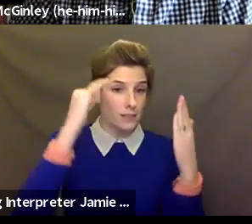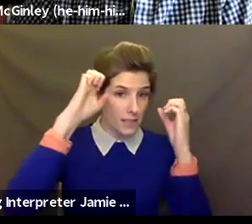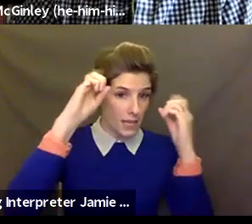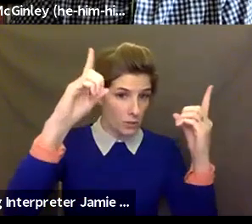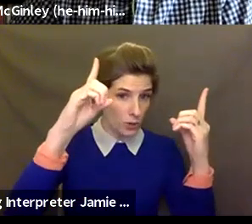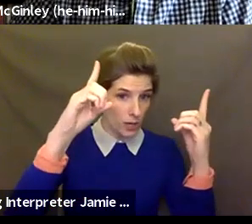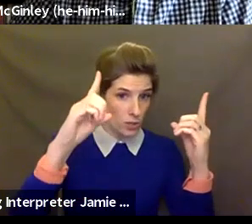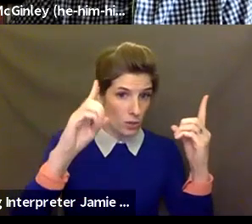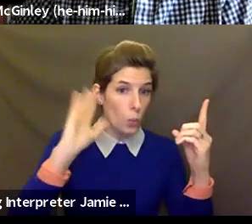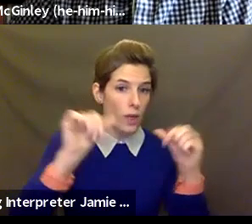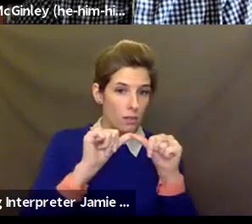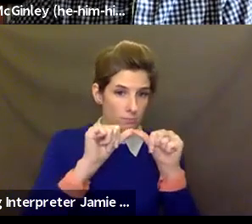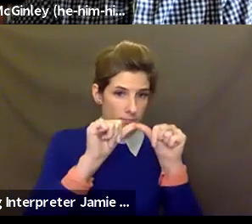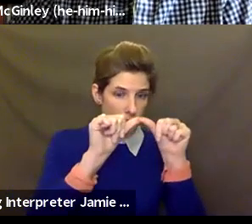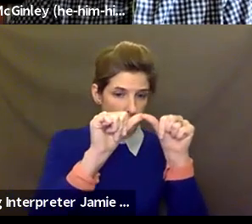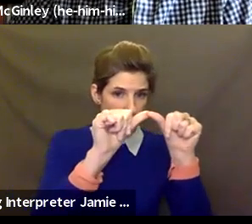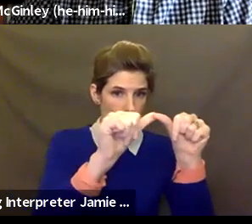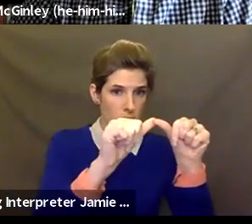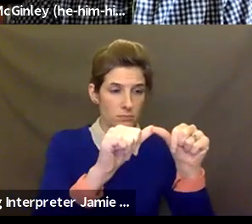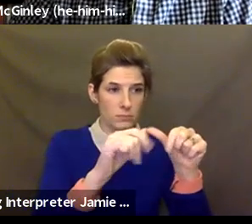ndemic or no pandemic.